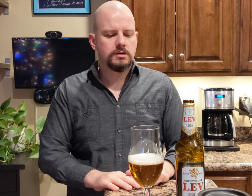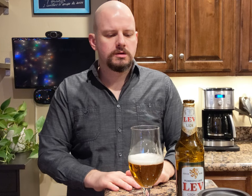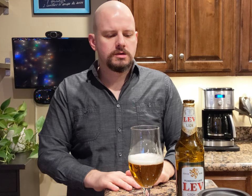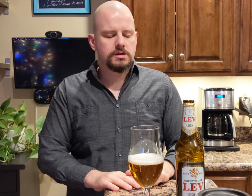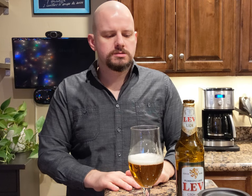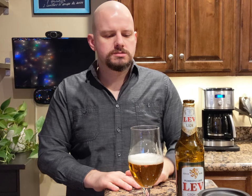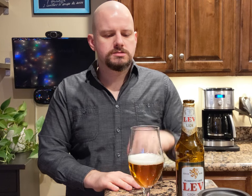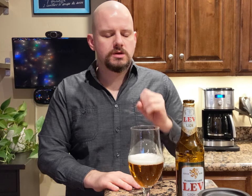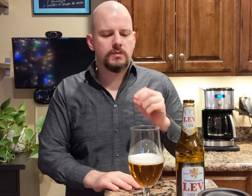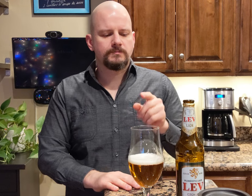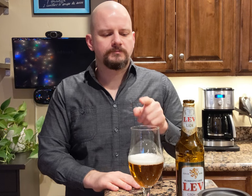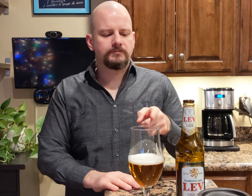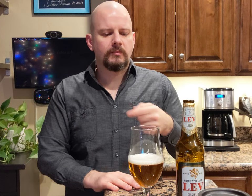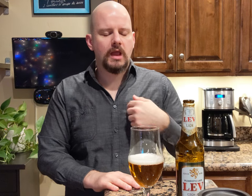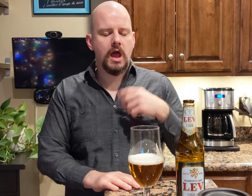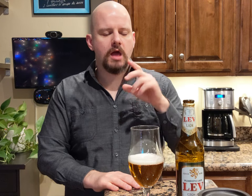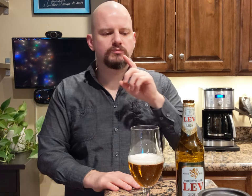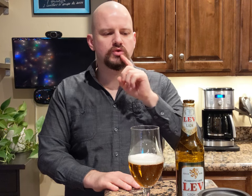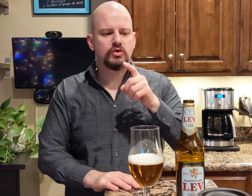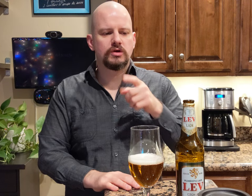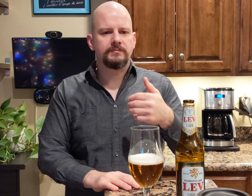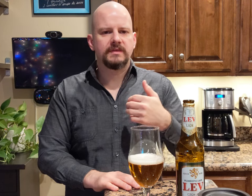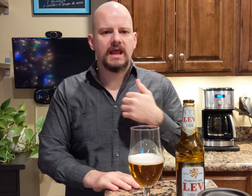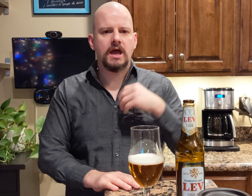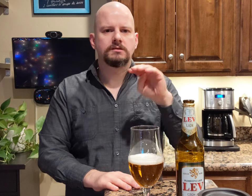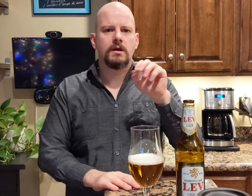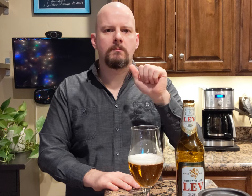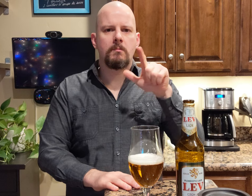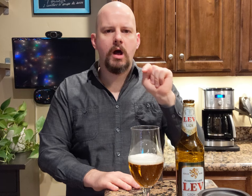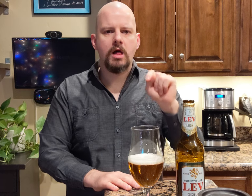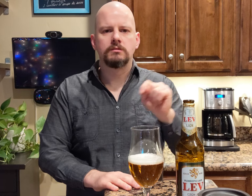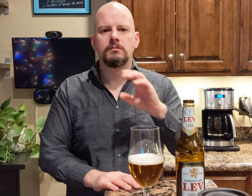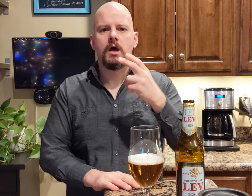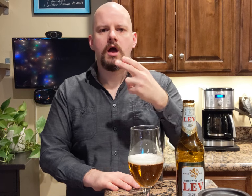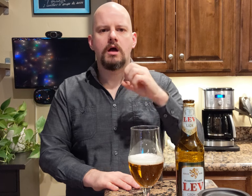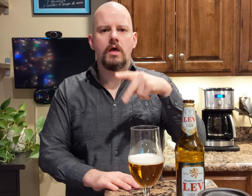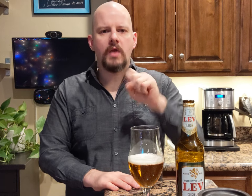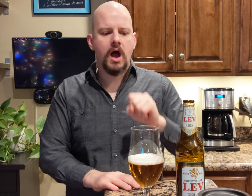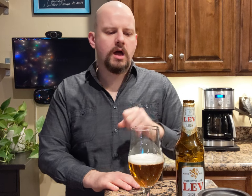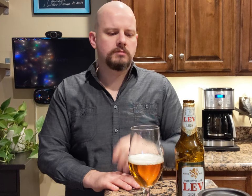So... I'm sure it has some malt and hops.